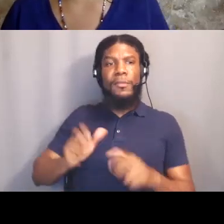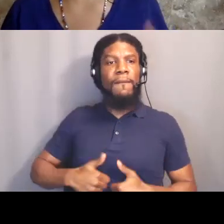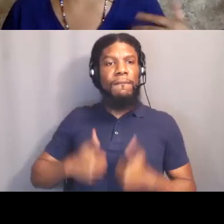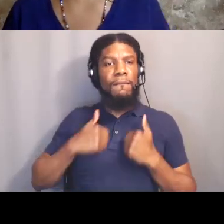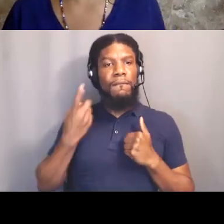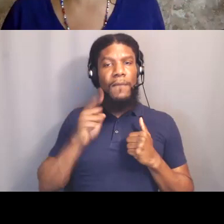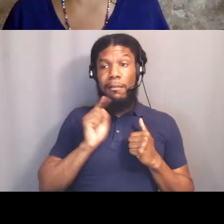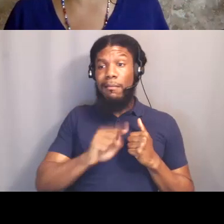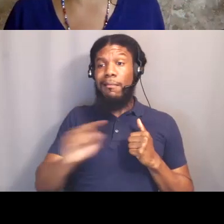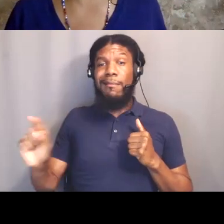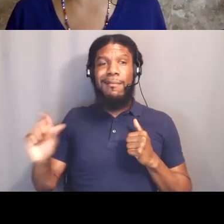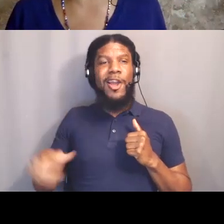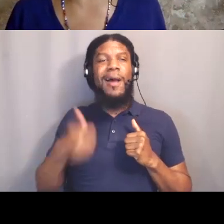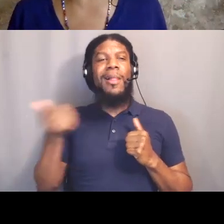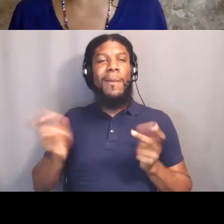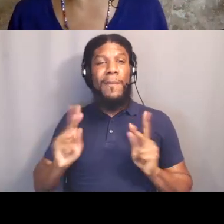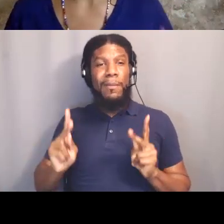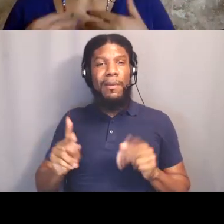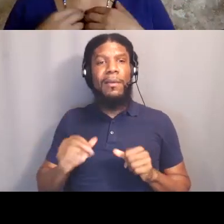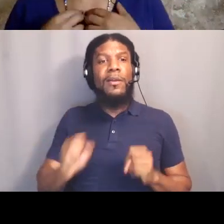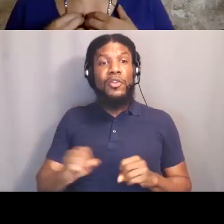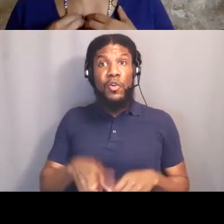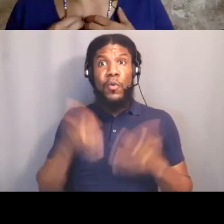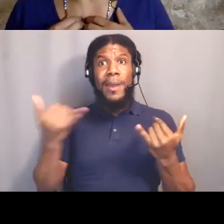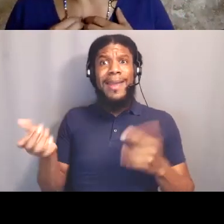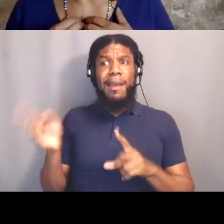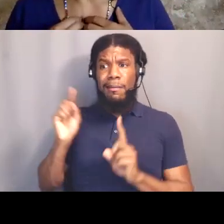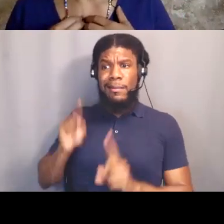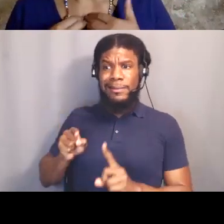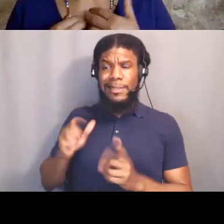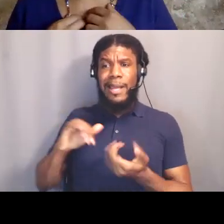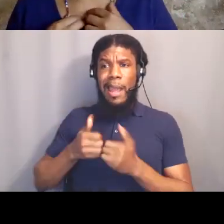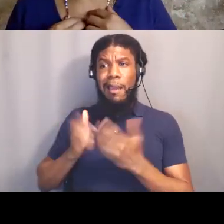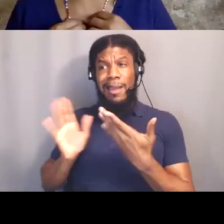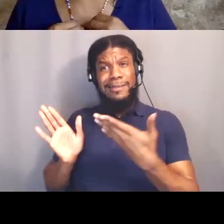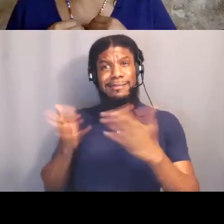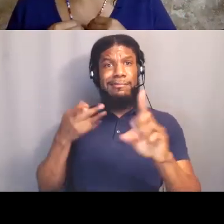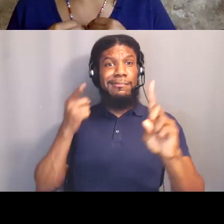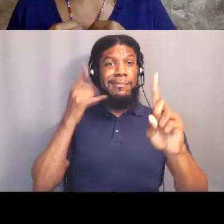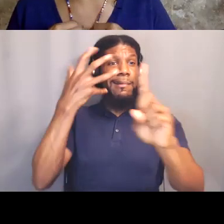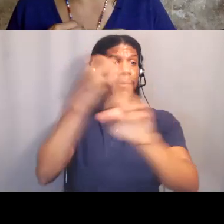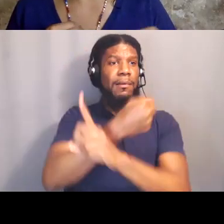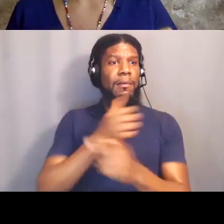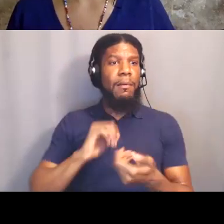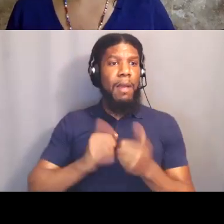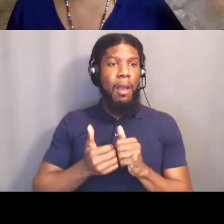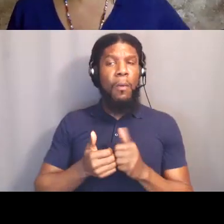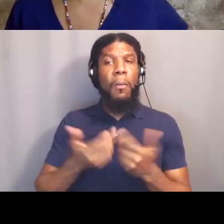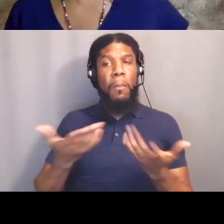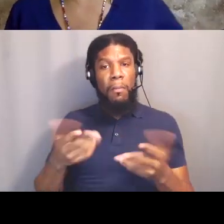so shift to the material conditions. But for me I don't have enough personally to give everybody